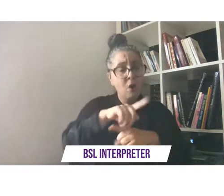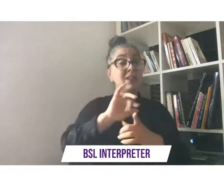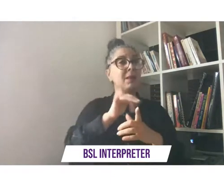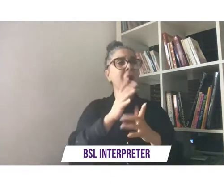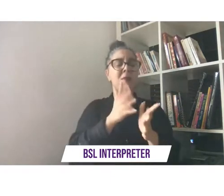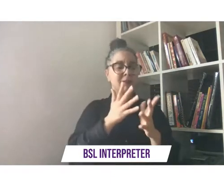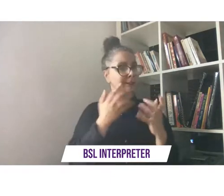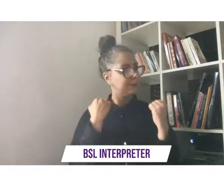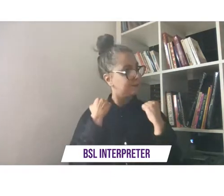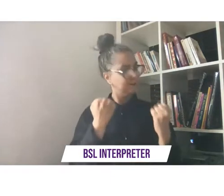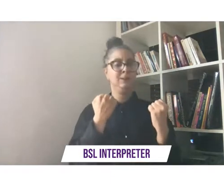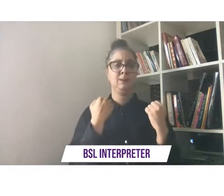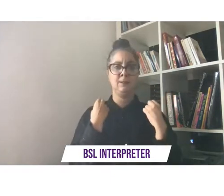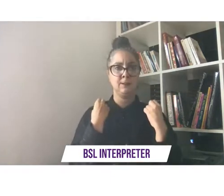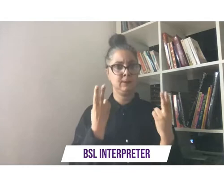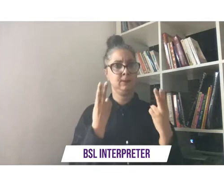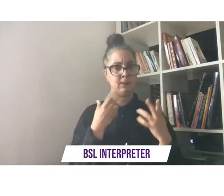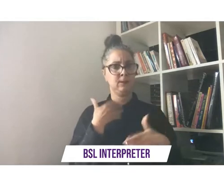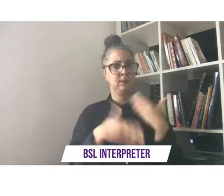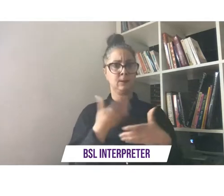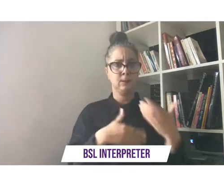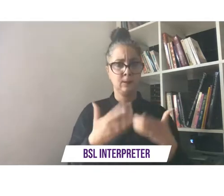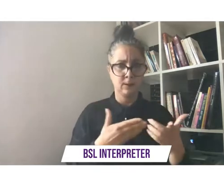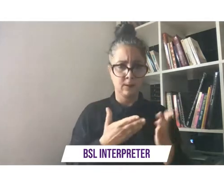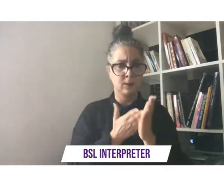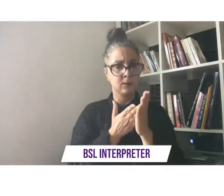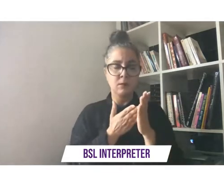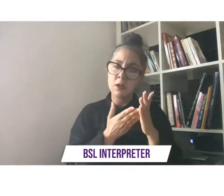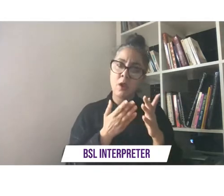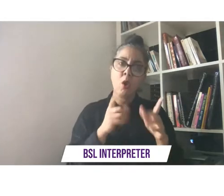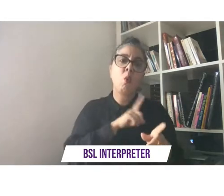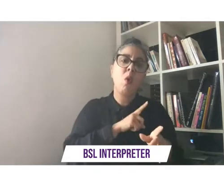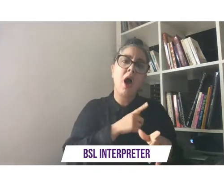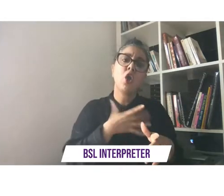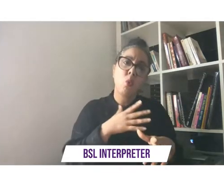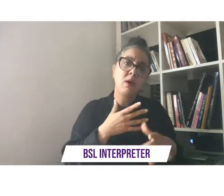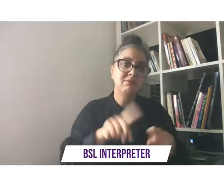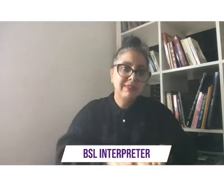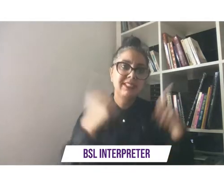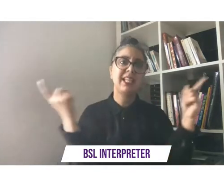to make a difference so um yeah let's get straight into it this is called freedom